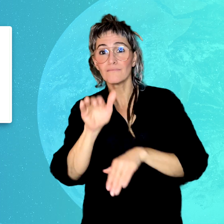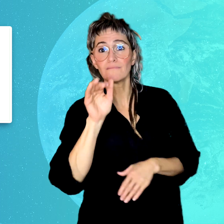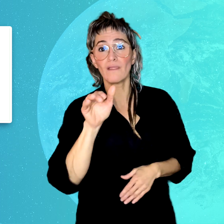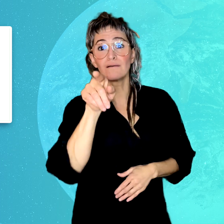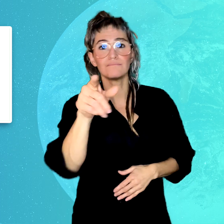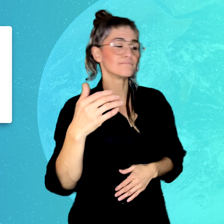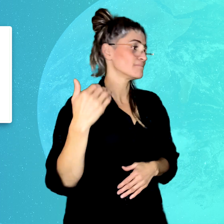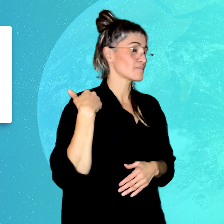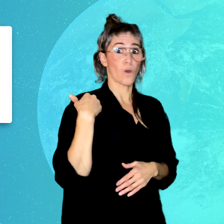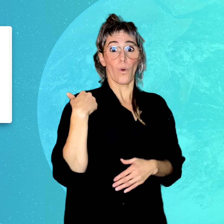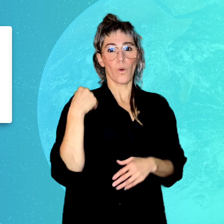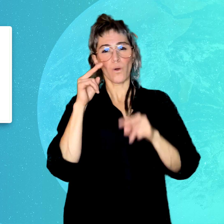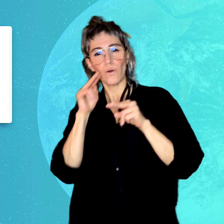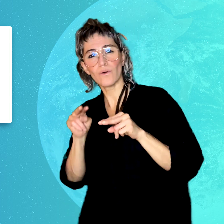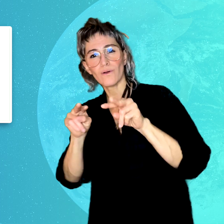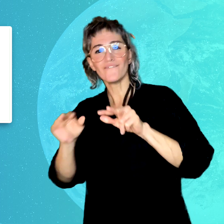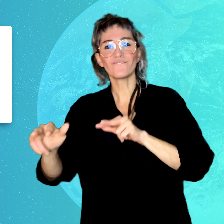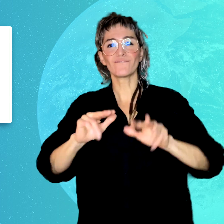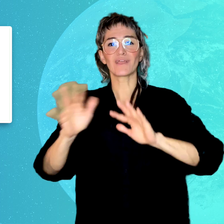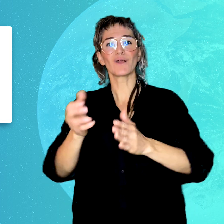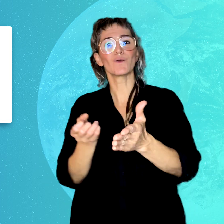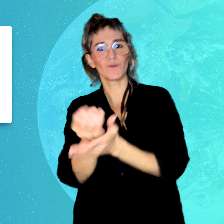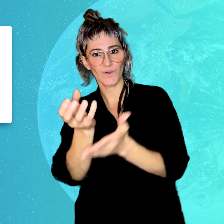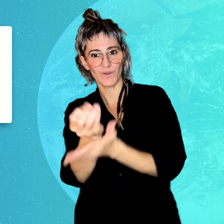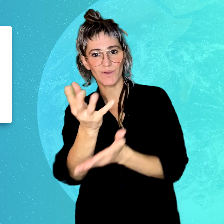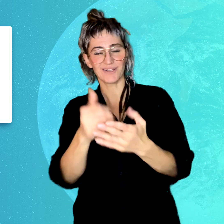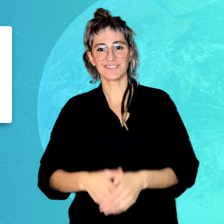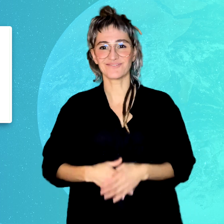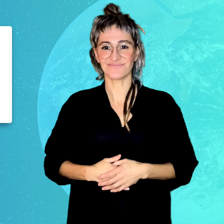so that you'll never miss a video!